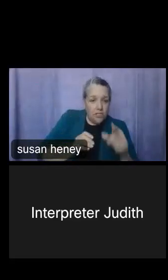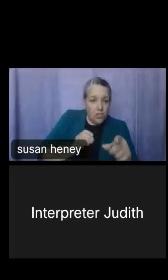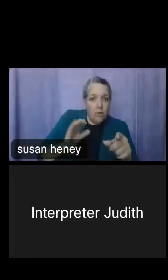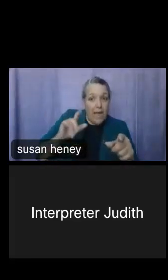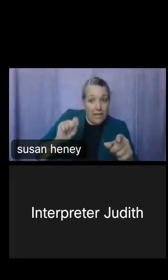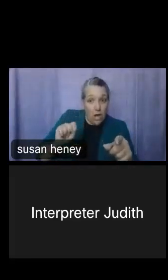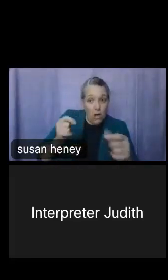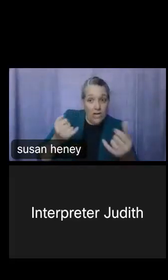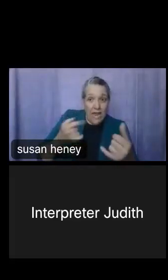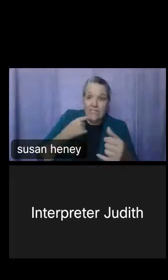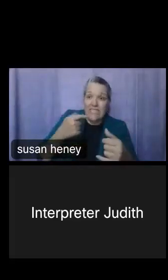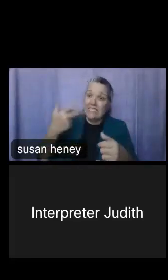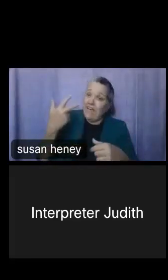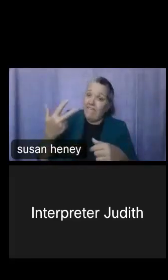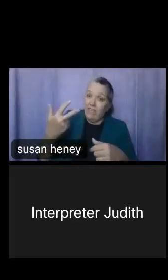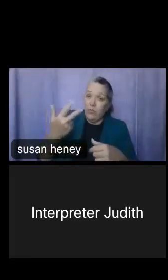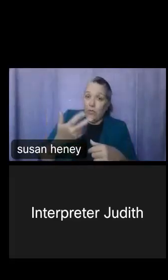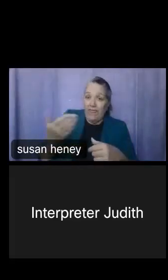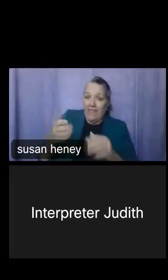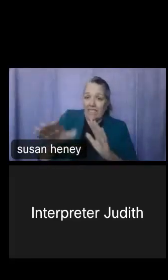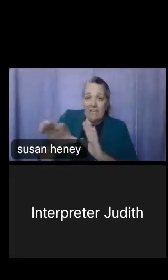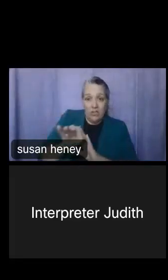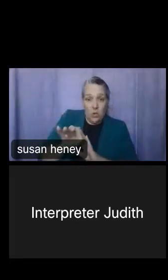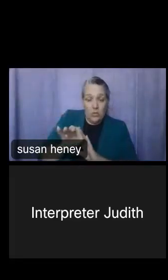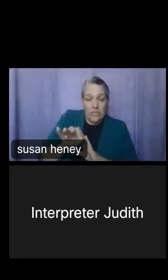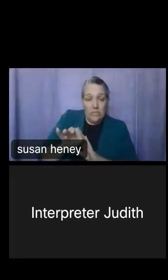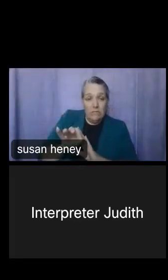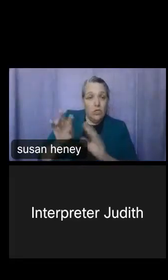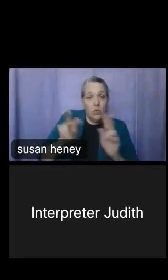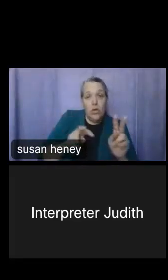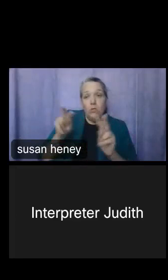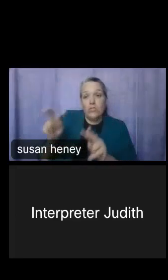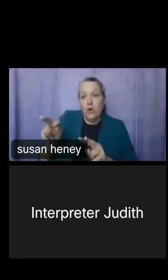back over to your data cart to look at all three, delete them if you think that you've